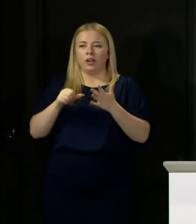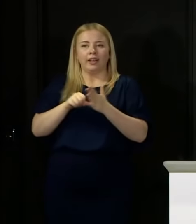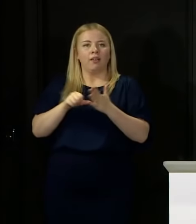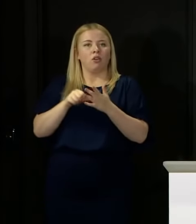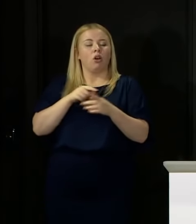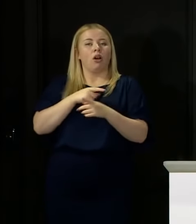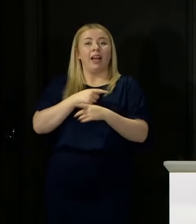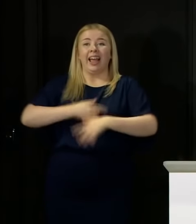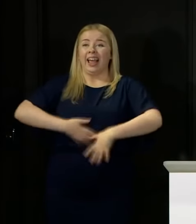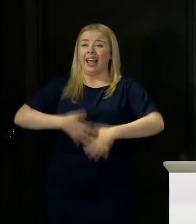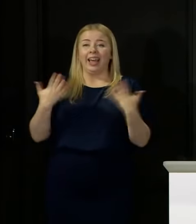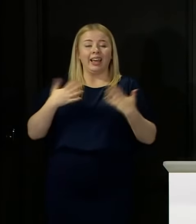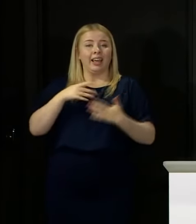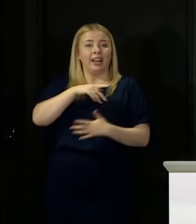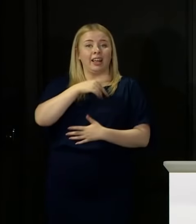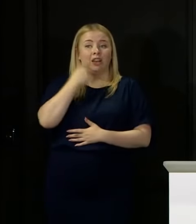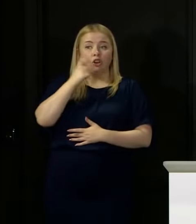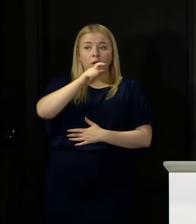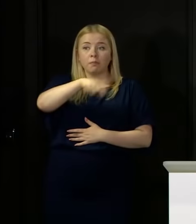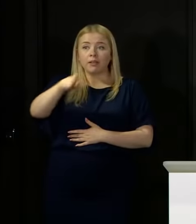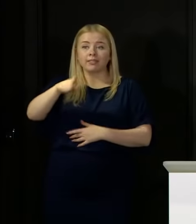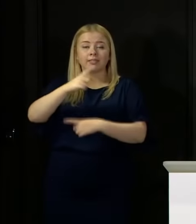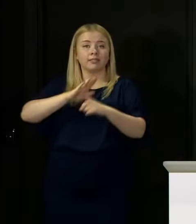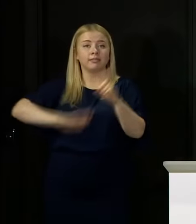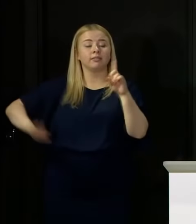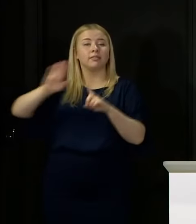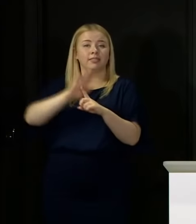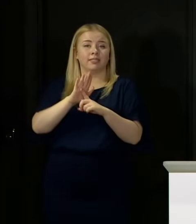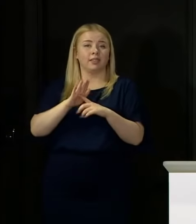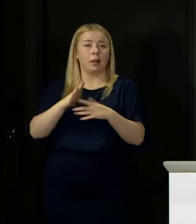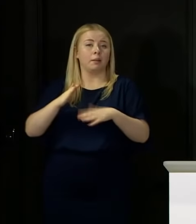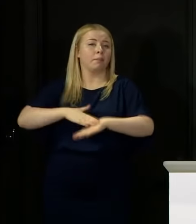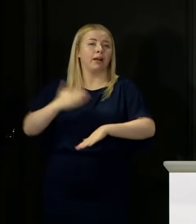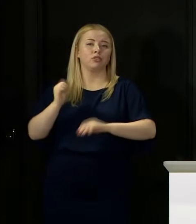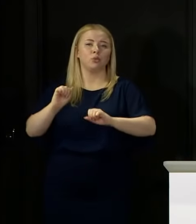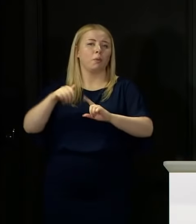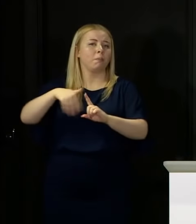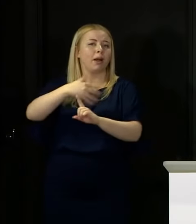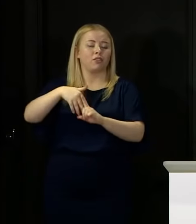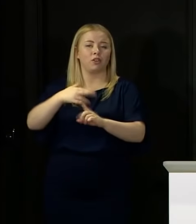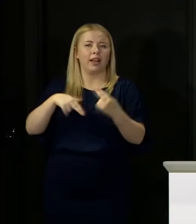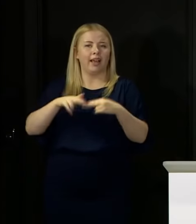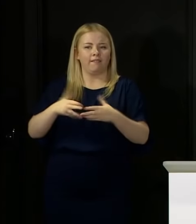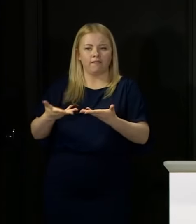whatever their background, if the result they have been given is lower than they were expecting,